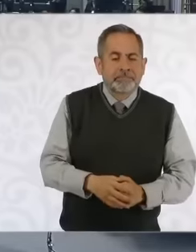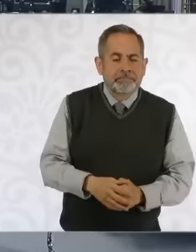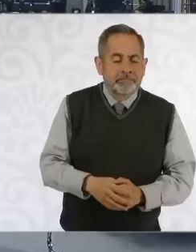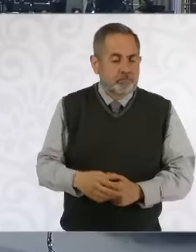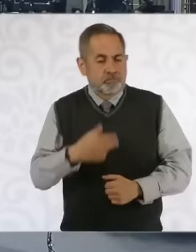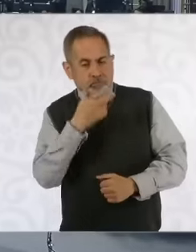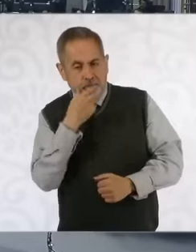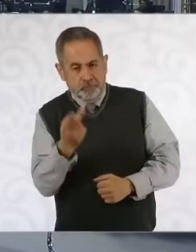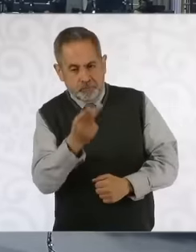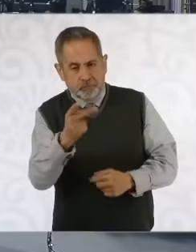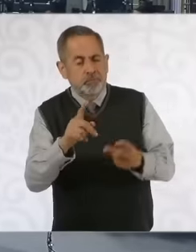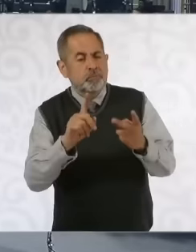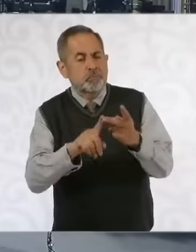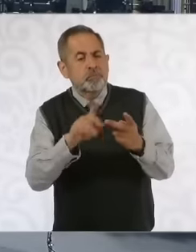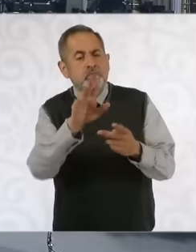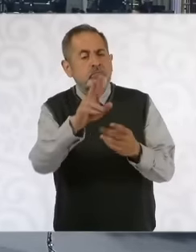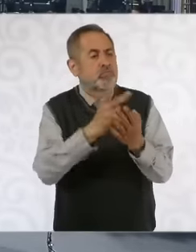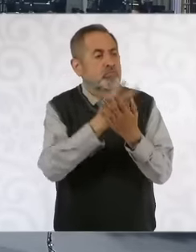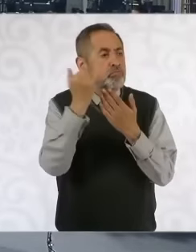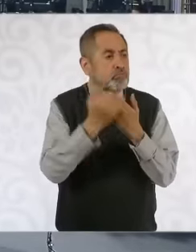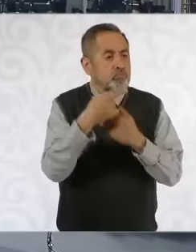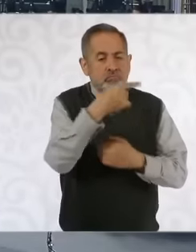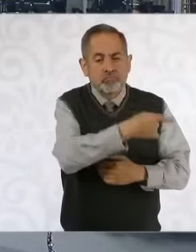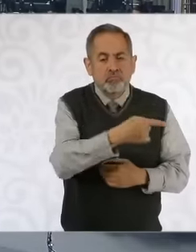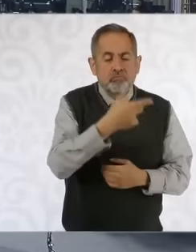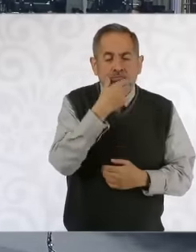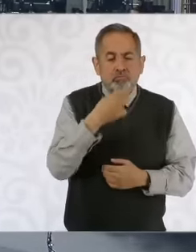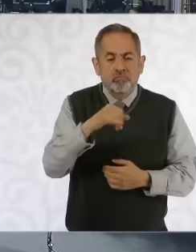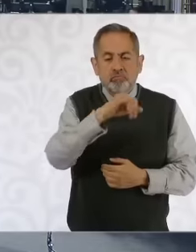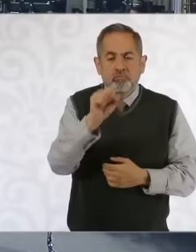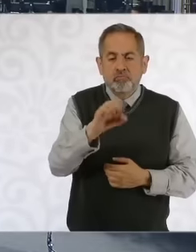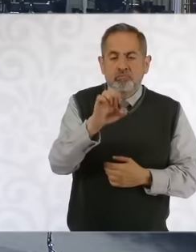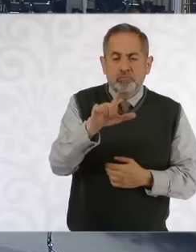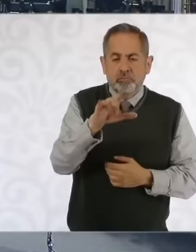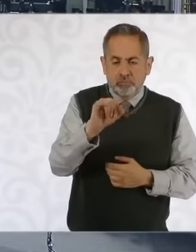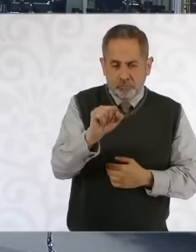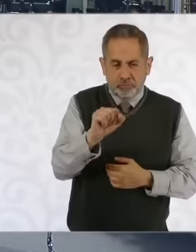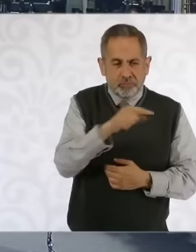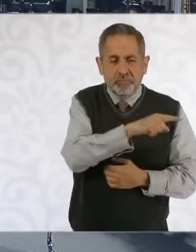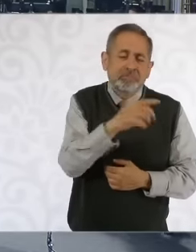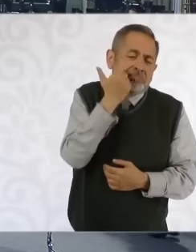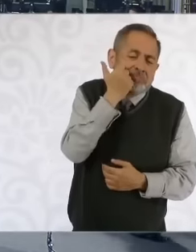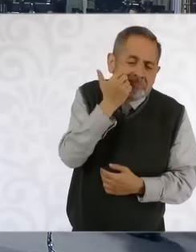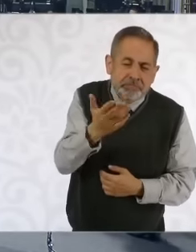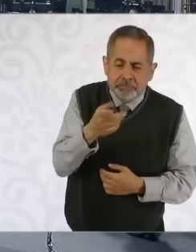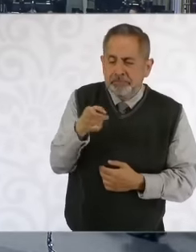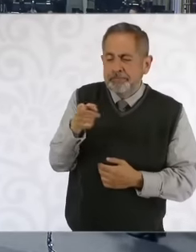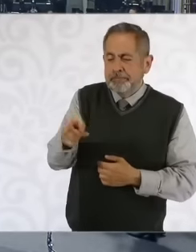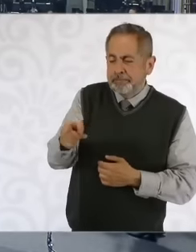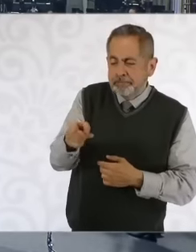project of Minister José Luis González Alcántara that seeks to invalidate, since from the